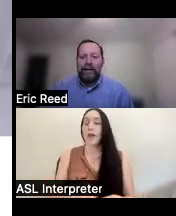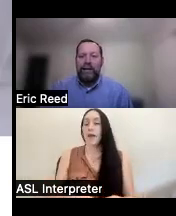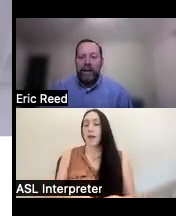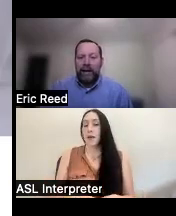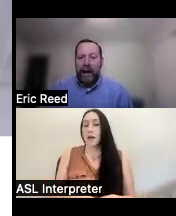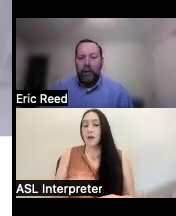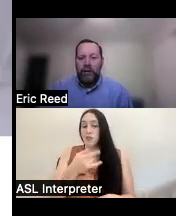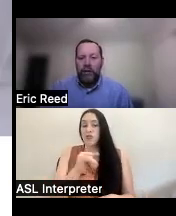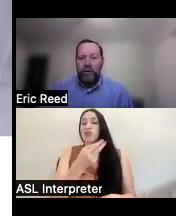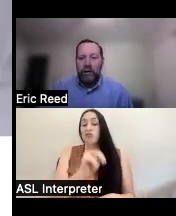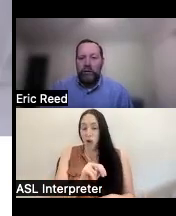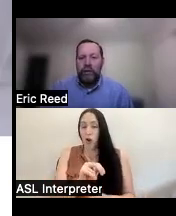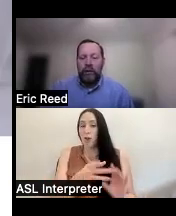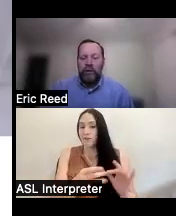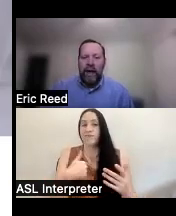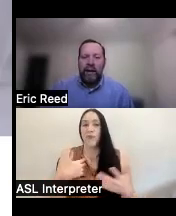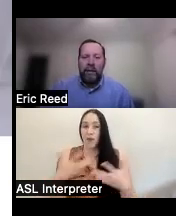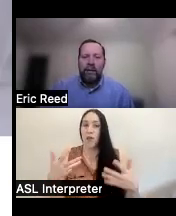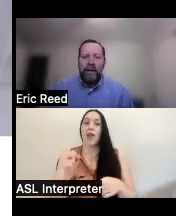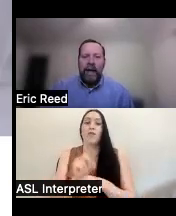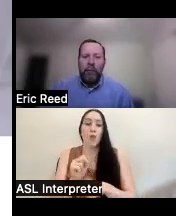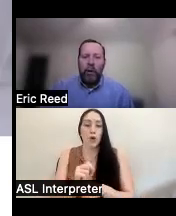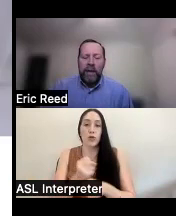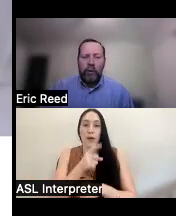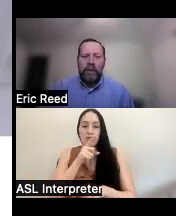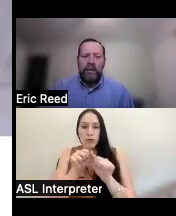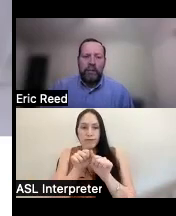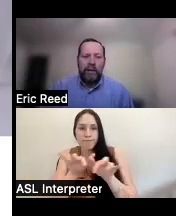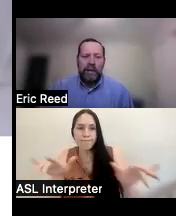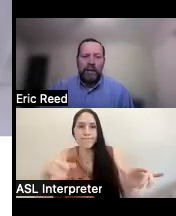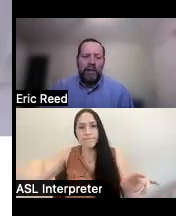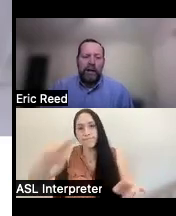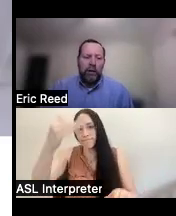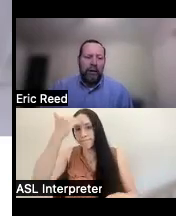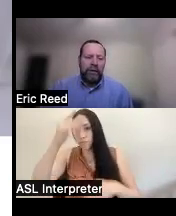continue that collaboration so those numbers climb and and more people with disabilities throughout